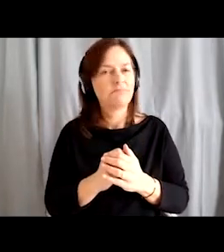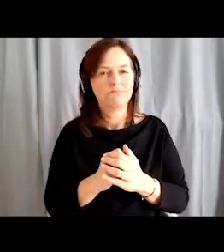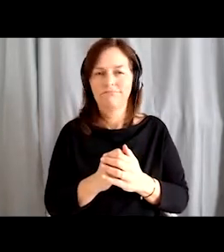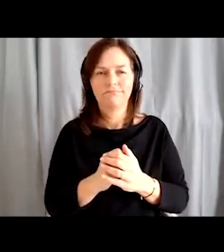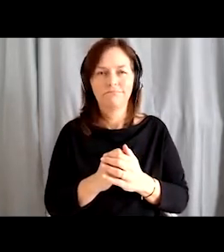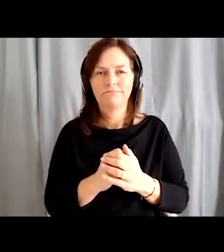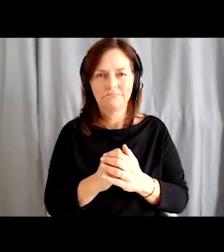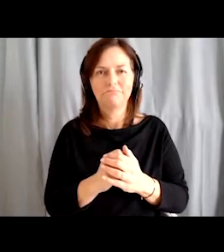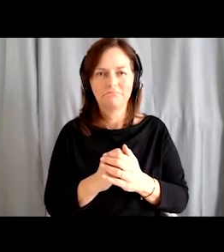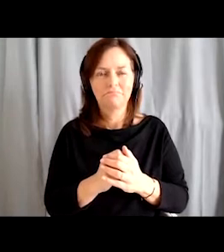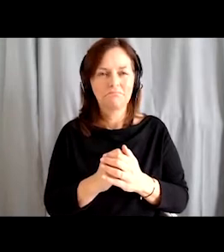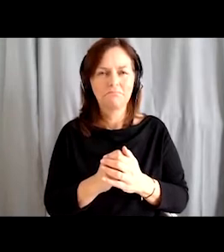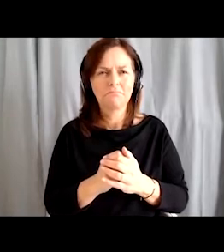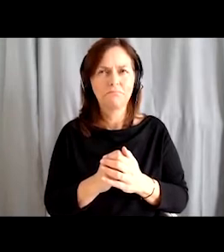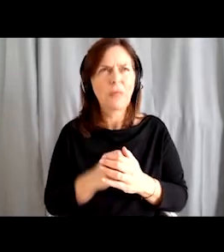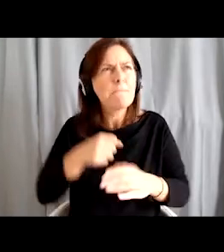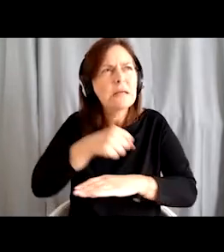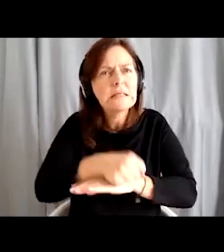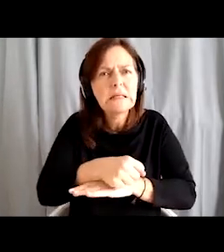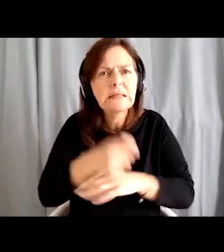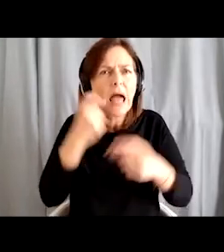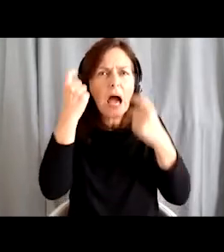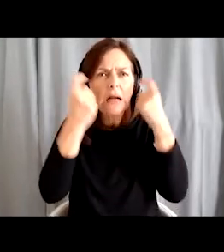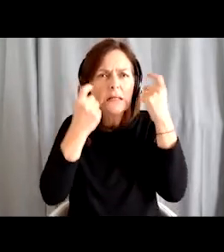that we are forced to think of new choreography,